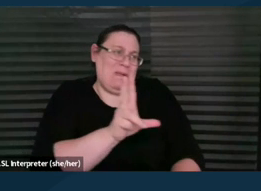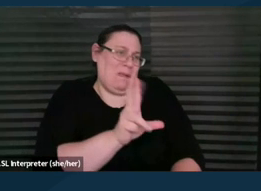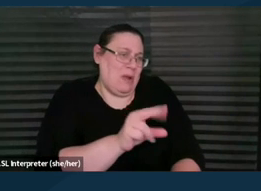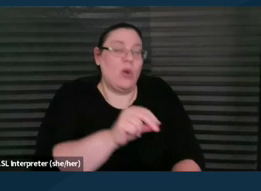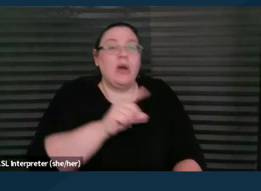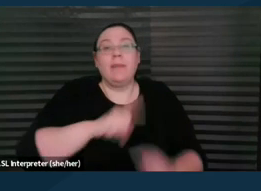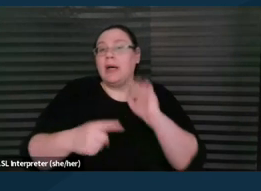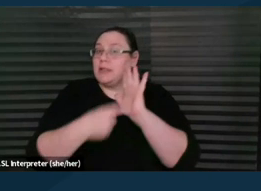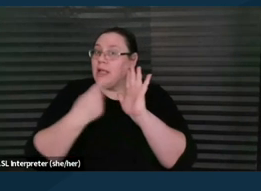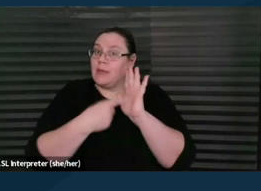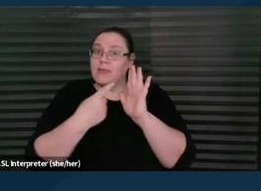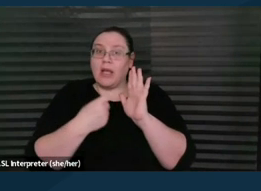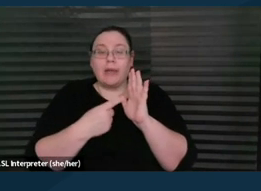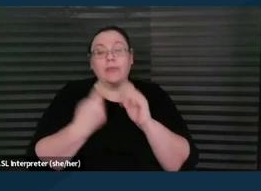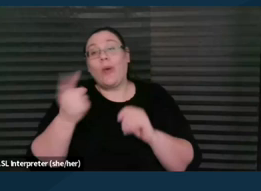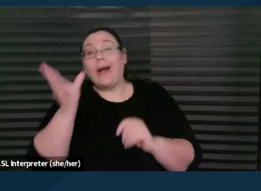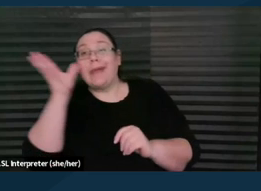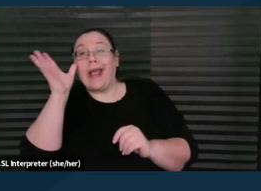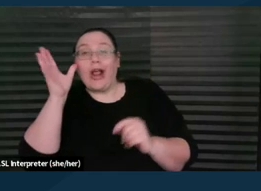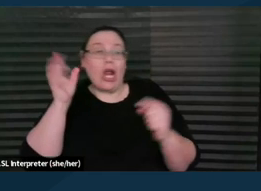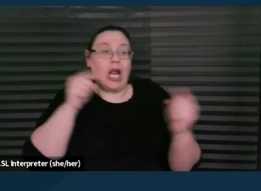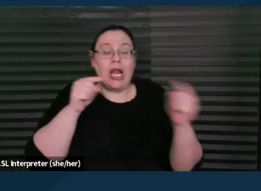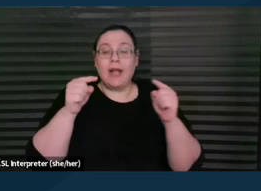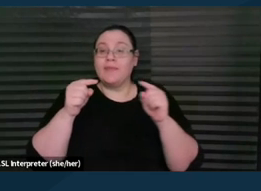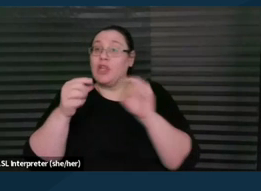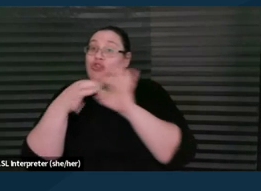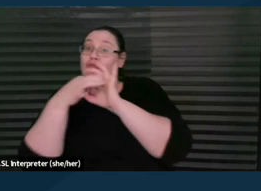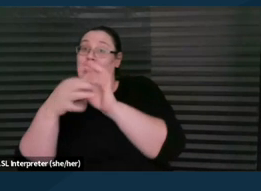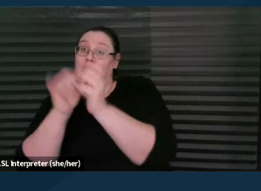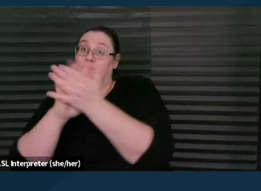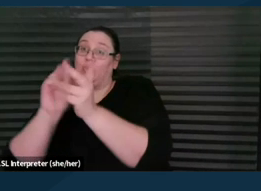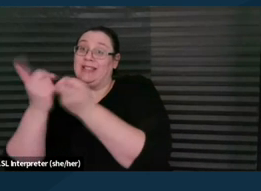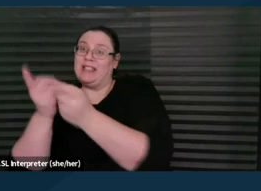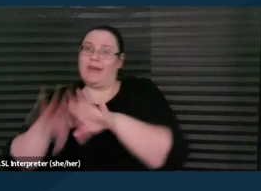one parent or another may have a different relationship with the school district than the other.